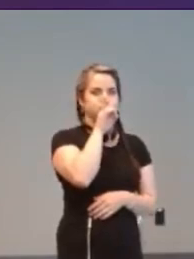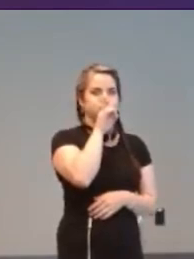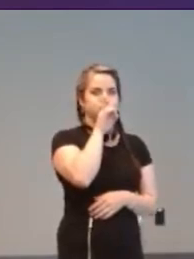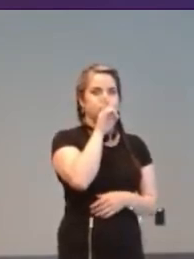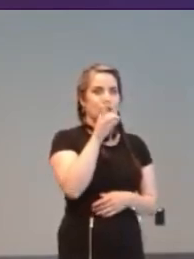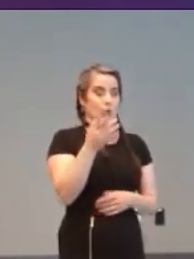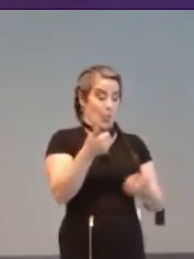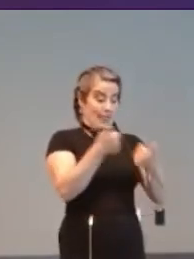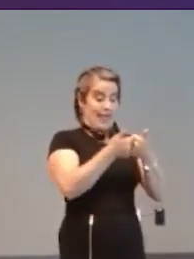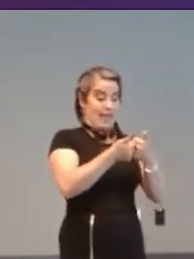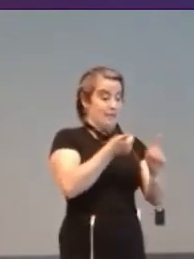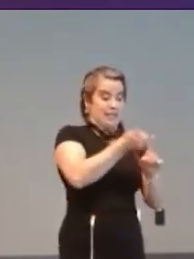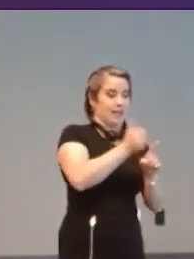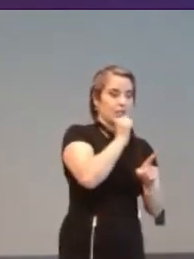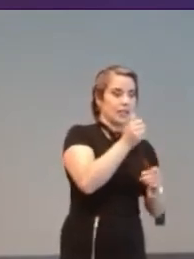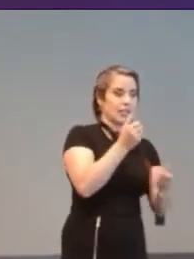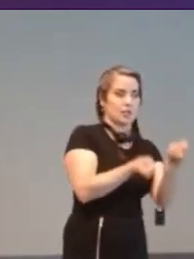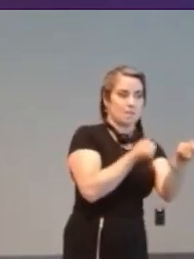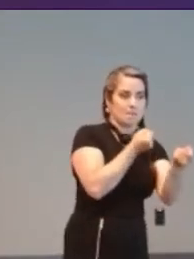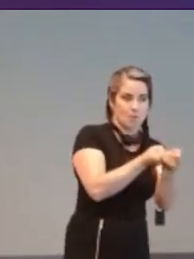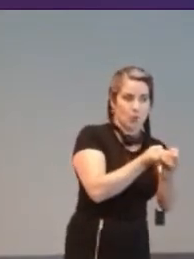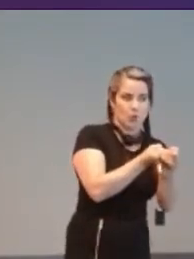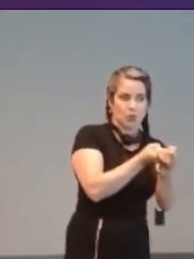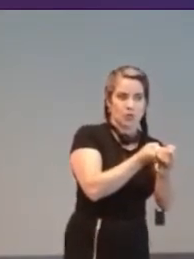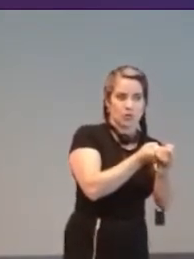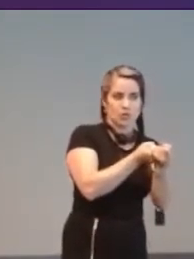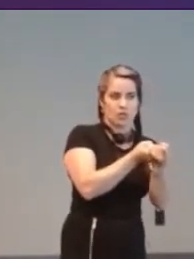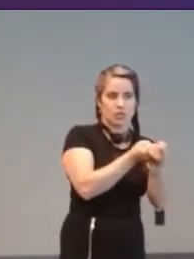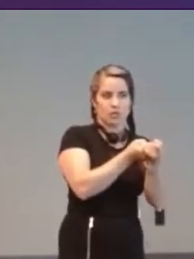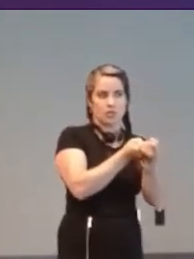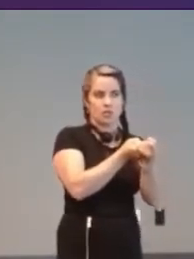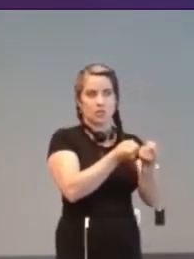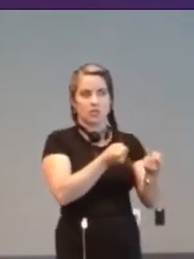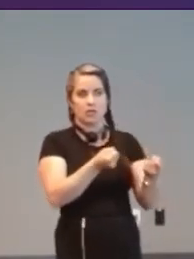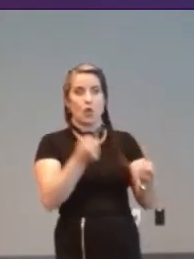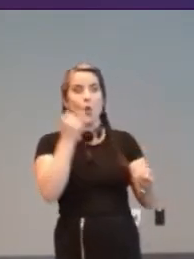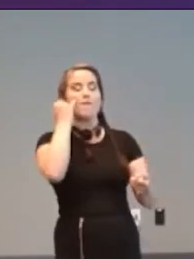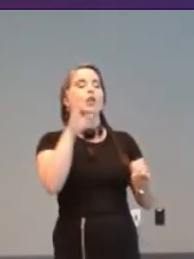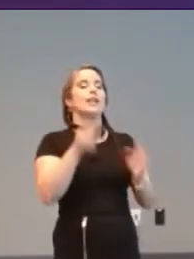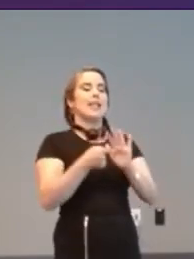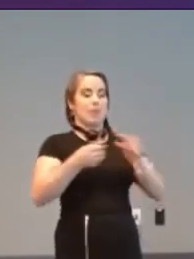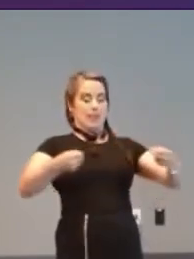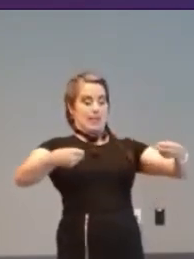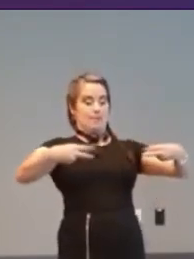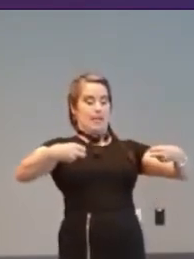it so for example a game does not have a subtitle tag does it not have the subtitle